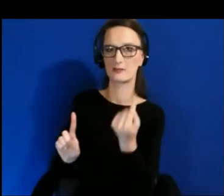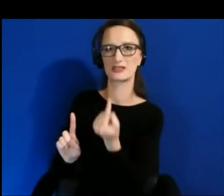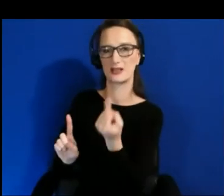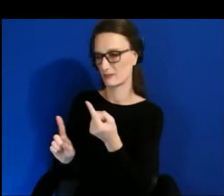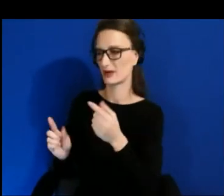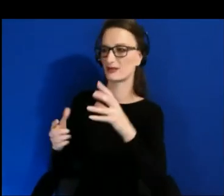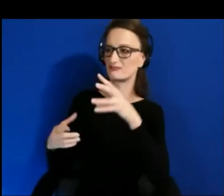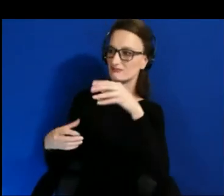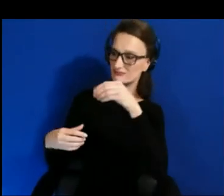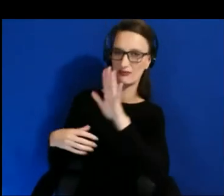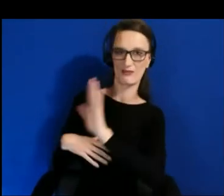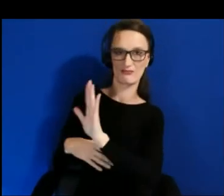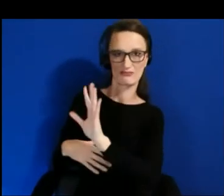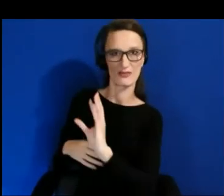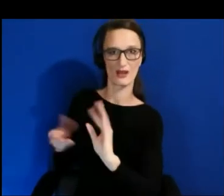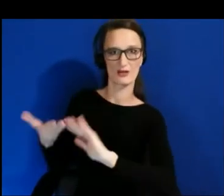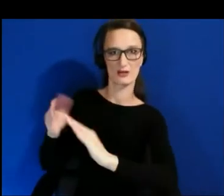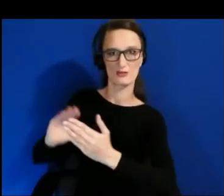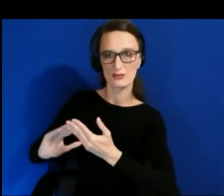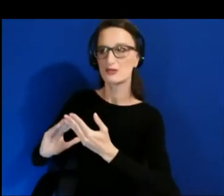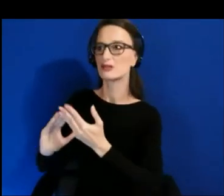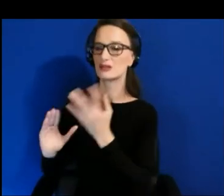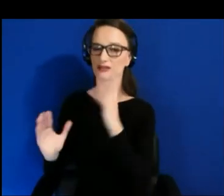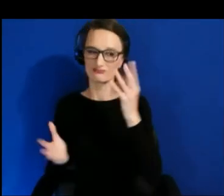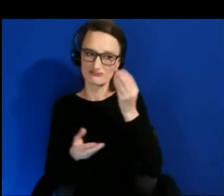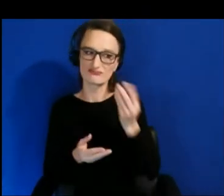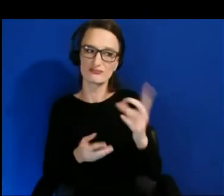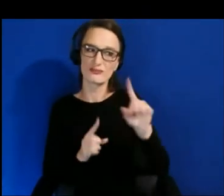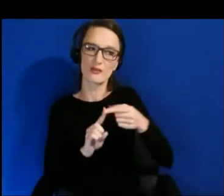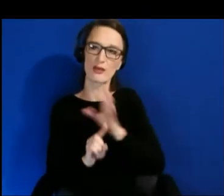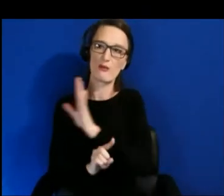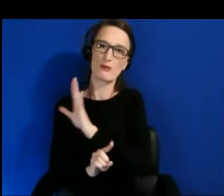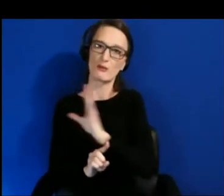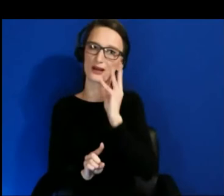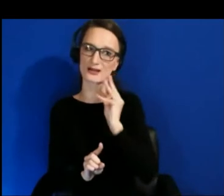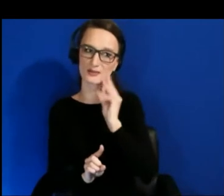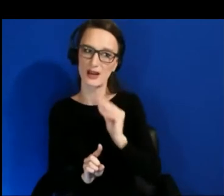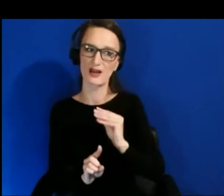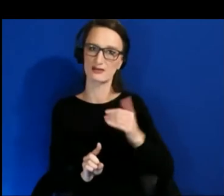They're always going to have the most authentic, lived experience that they can share with you, and be able to provide feedback?